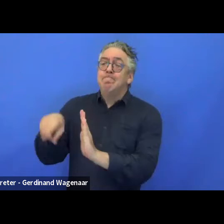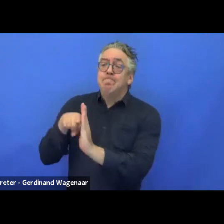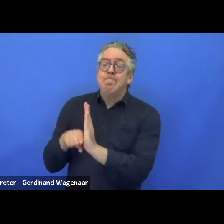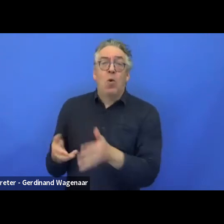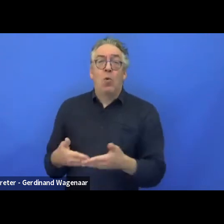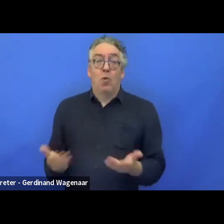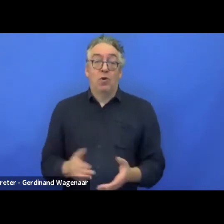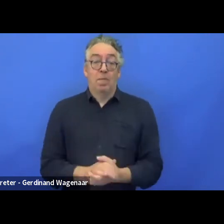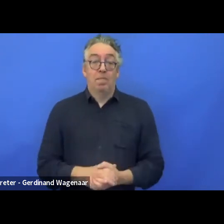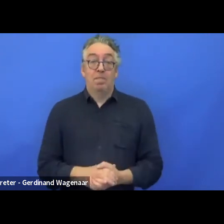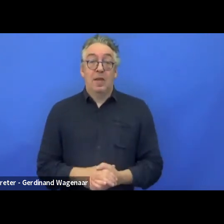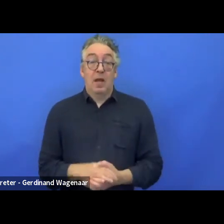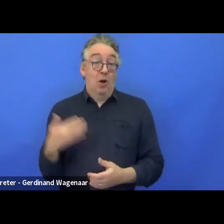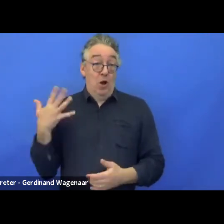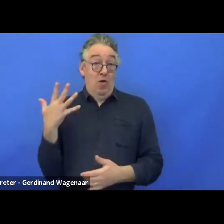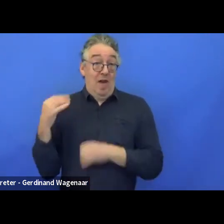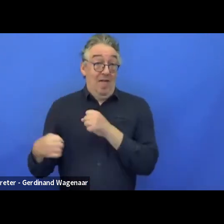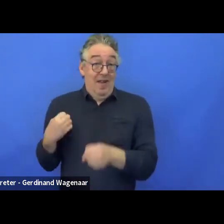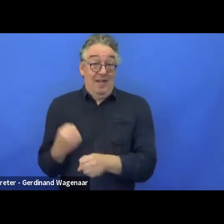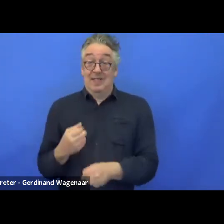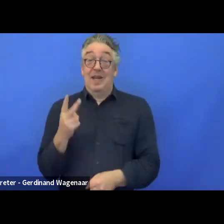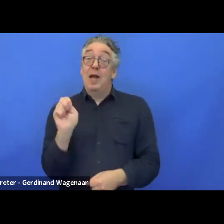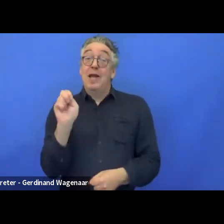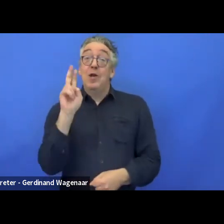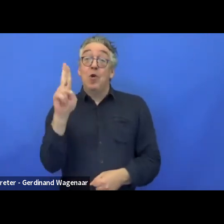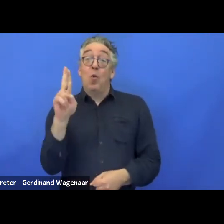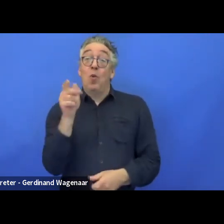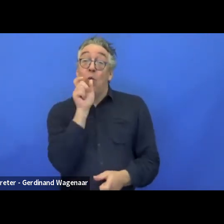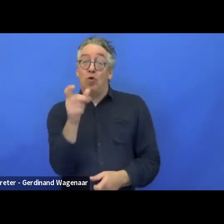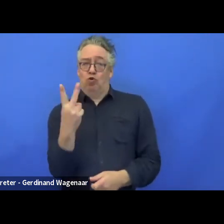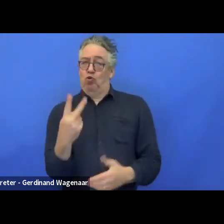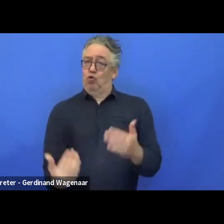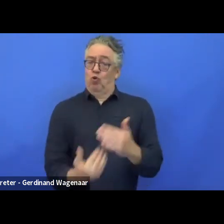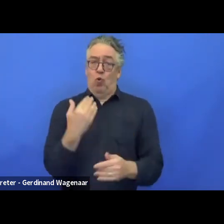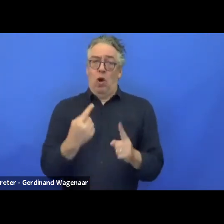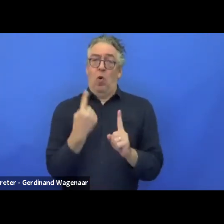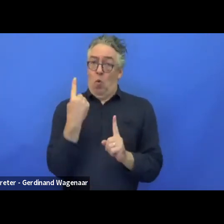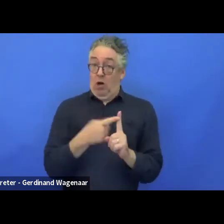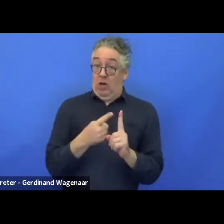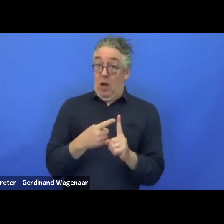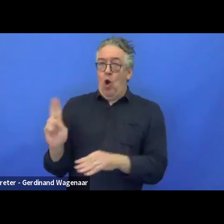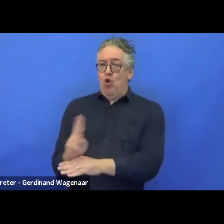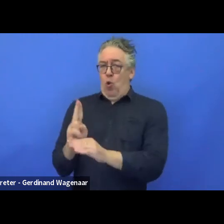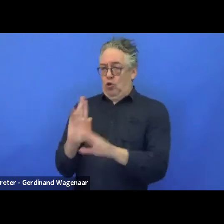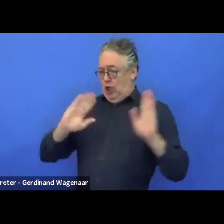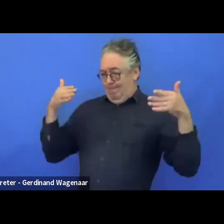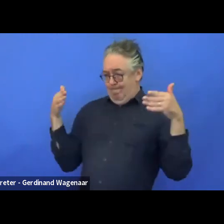in the last five years in EU projects. One is that they are user-centric, and two is that they are co-creation.